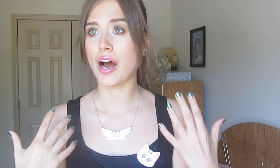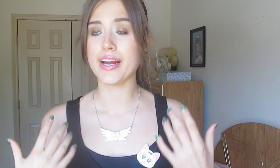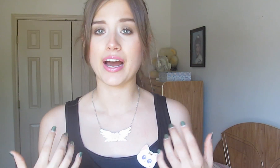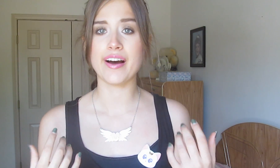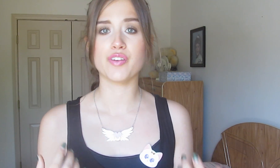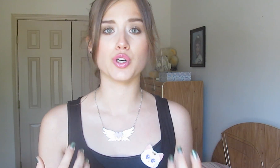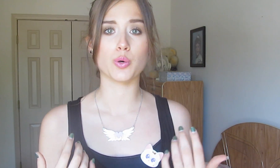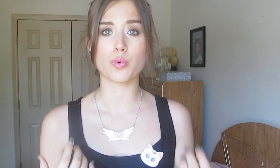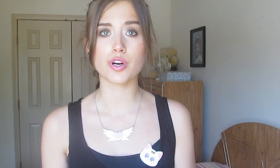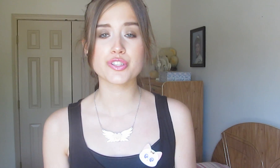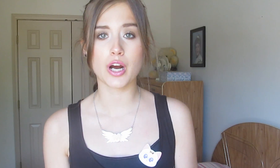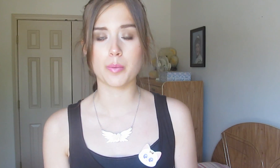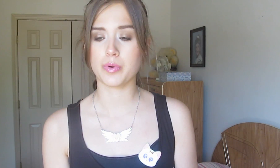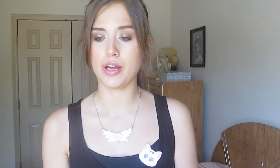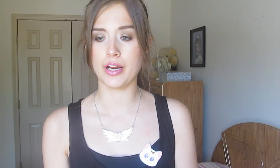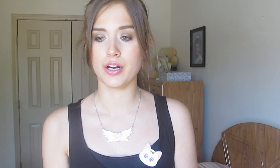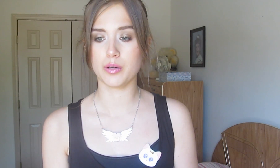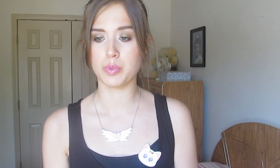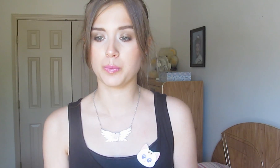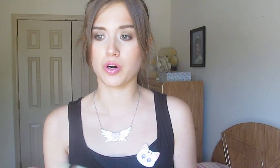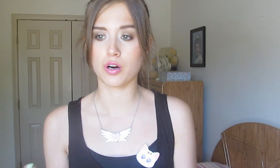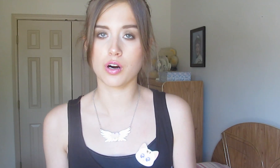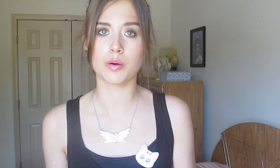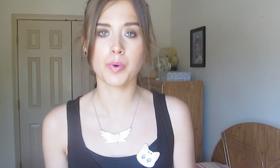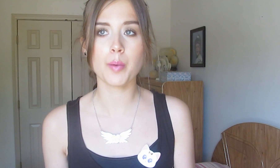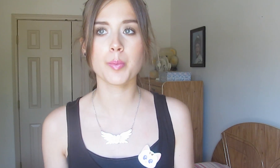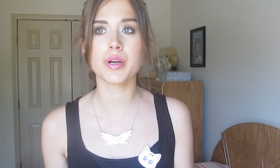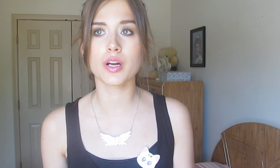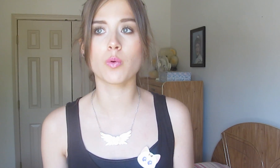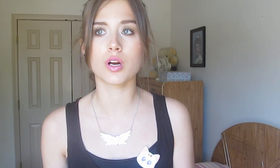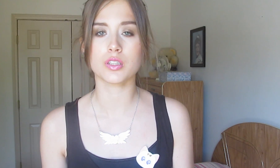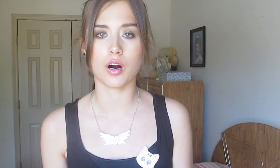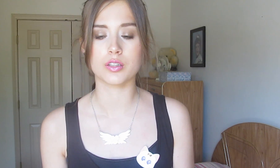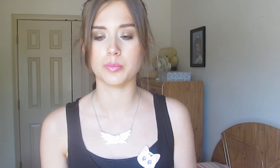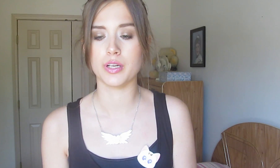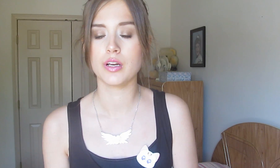I have a workshop and people are probably gonna want to talk to me.